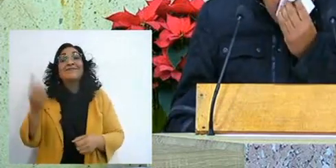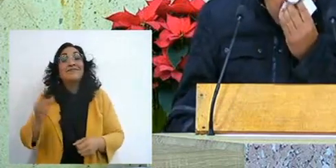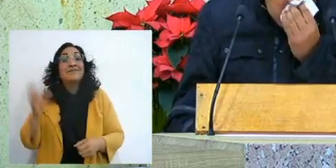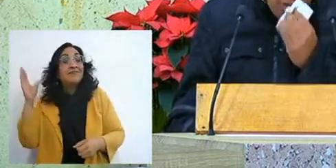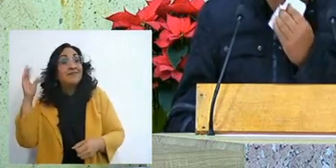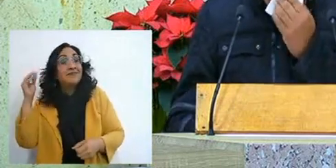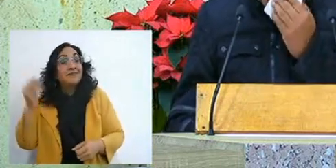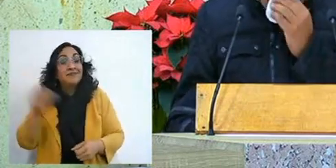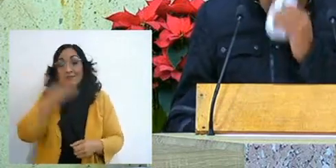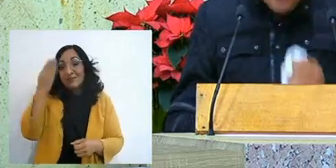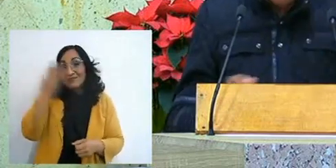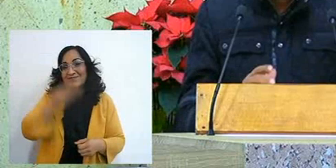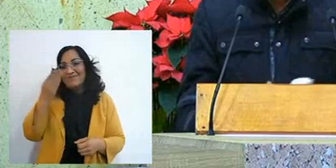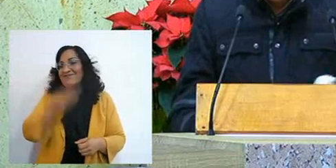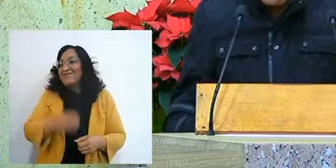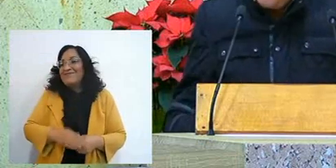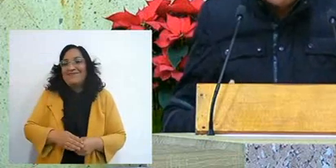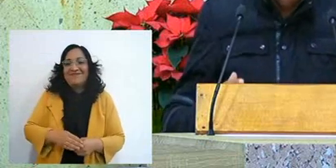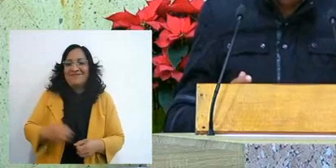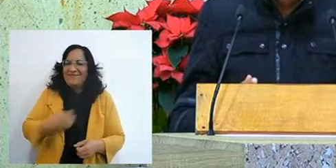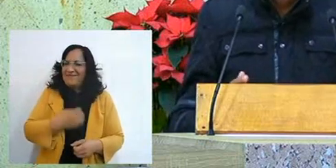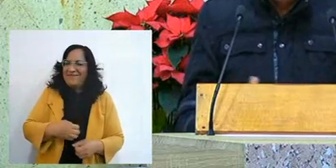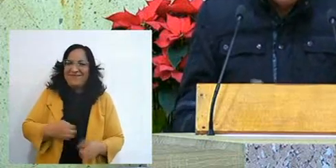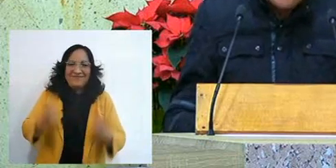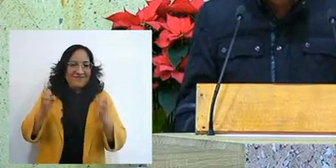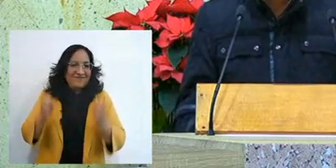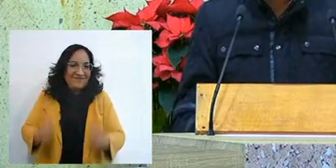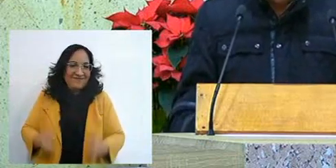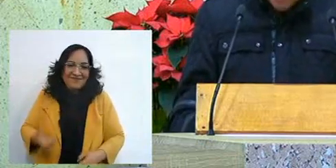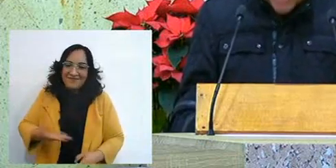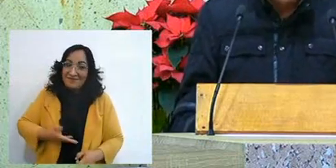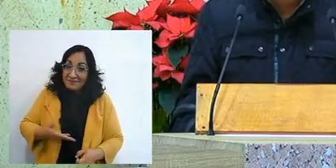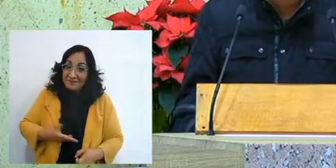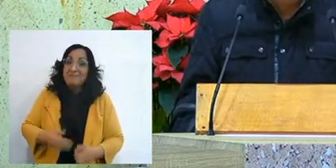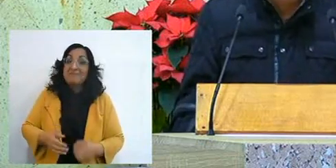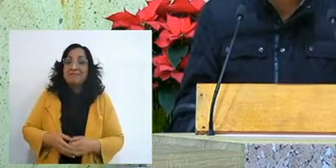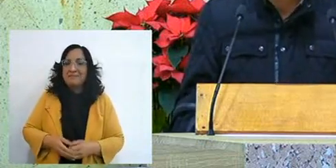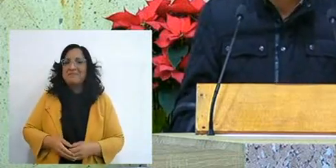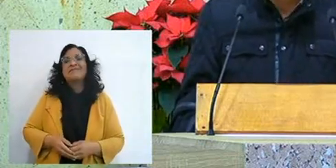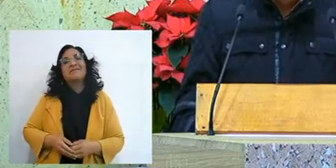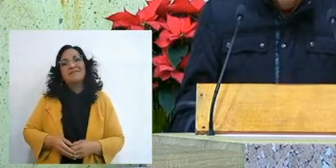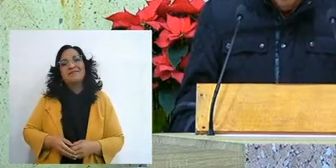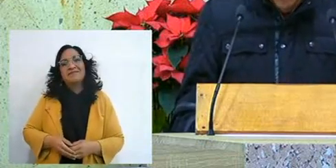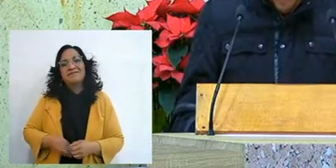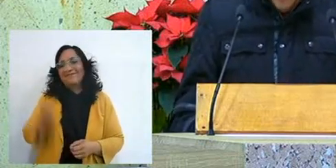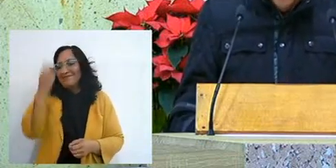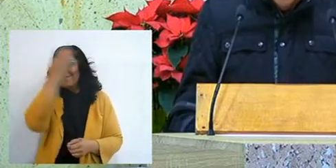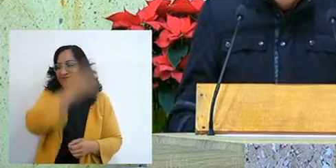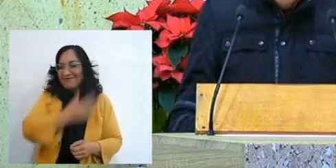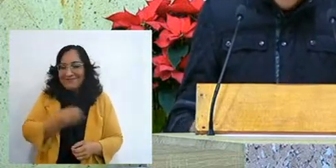Oh, I'm going to enjoy this, I already have this, what a father, how beautiful,